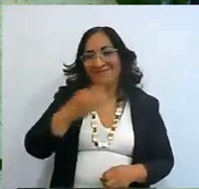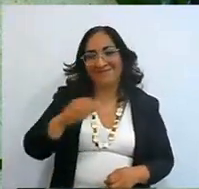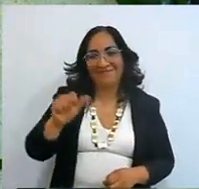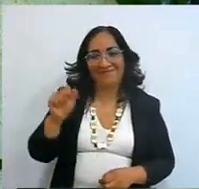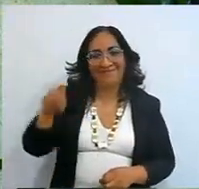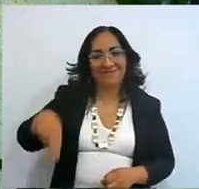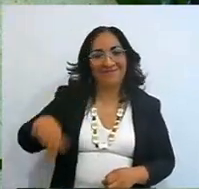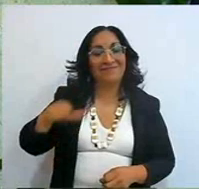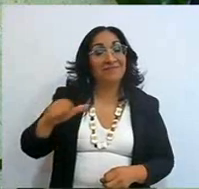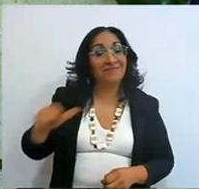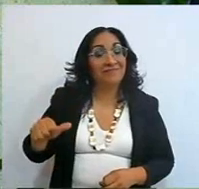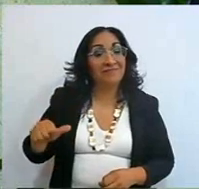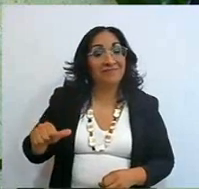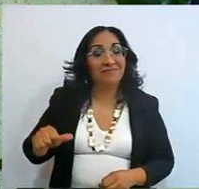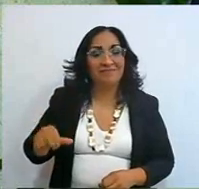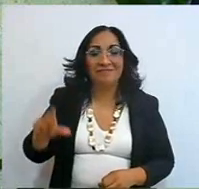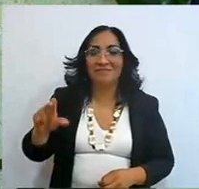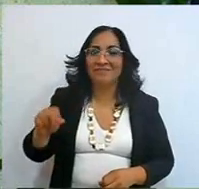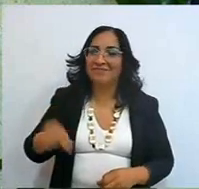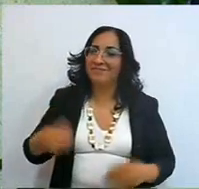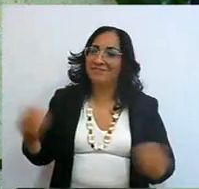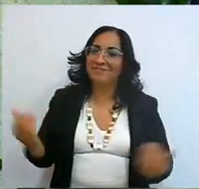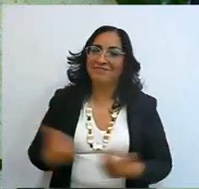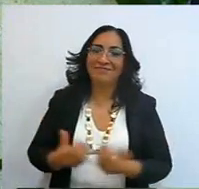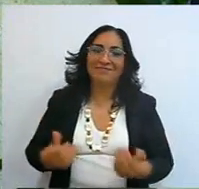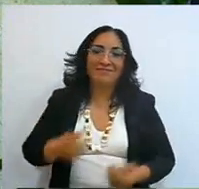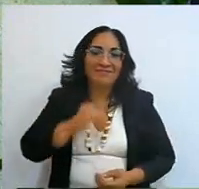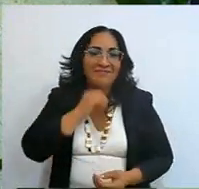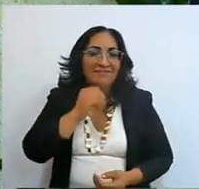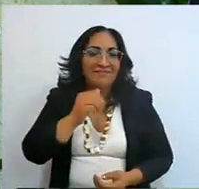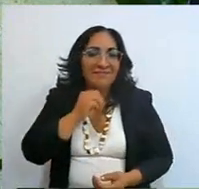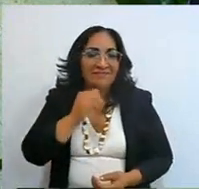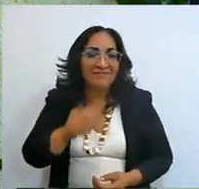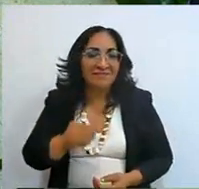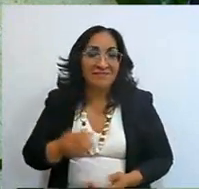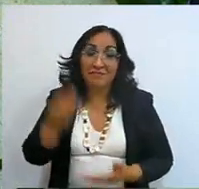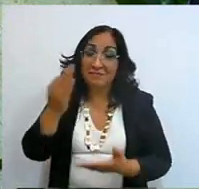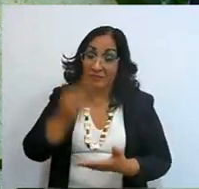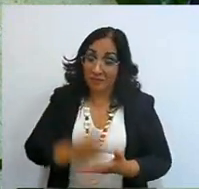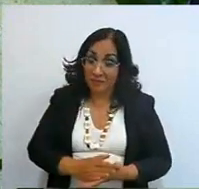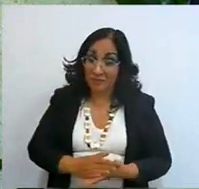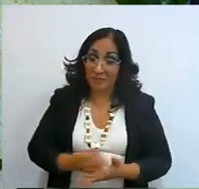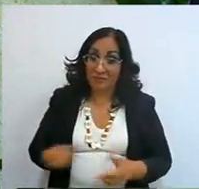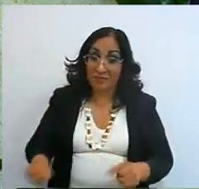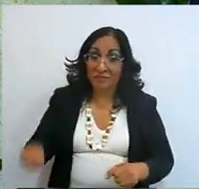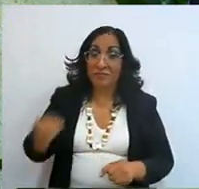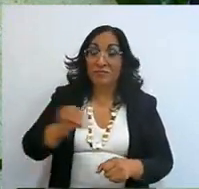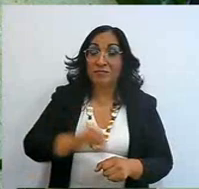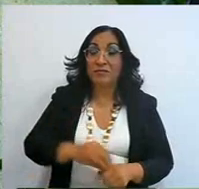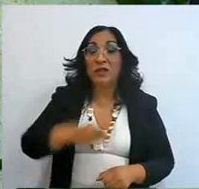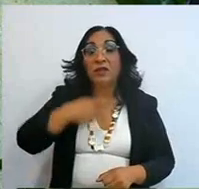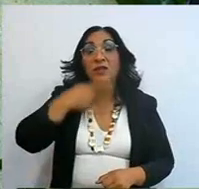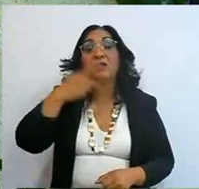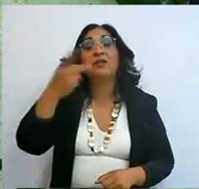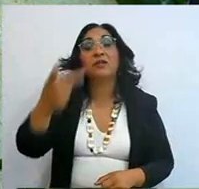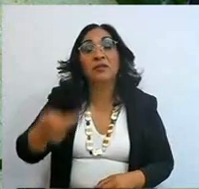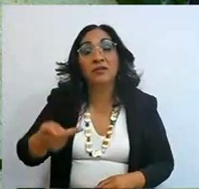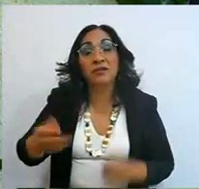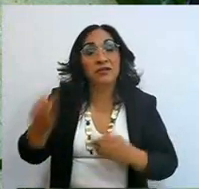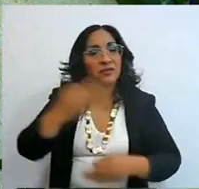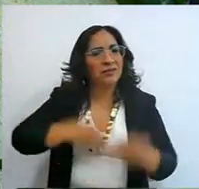I do nothing, more than give them sound to what she studies deeply,